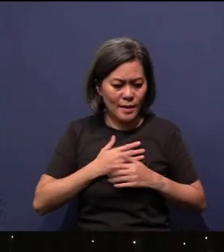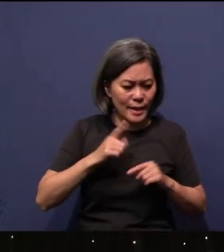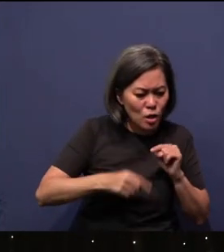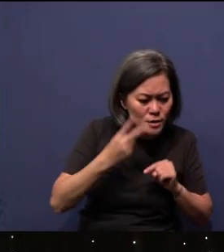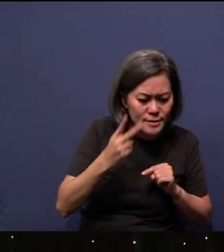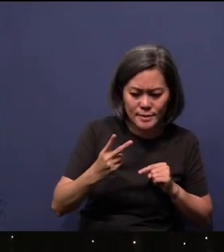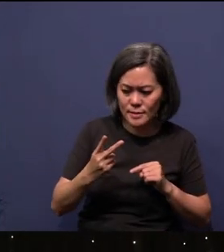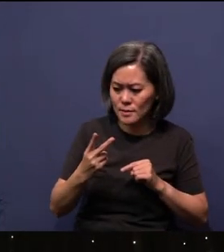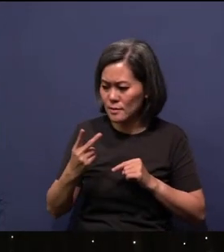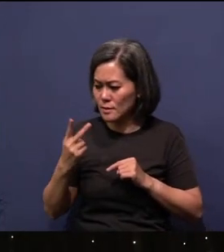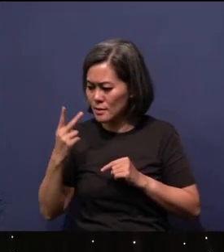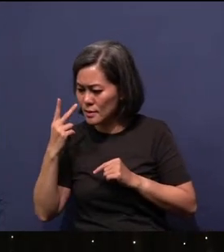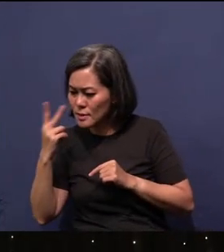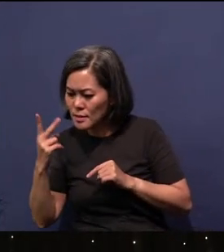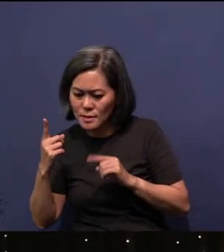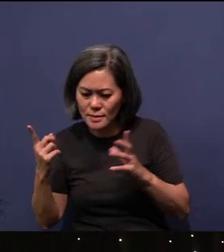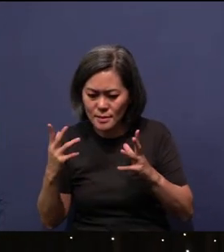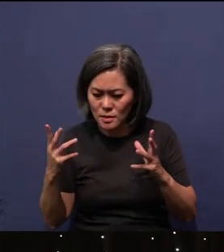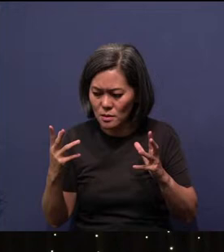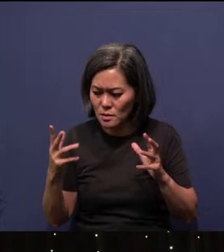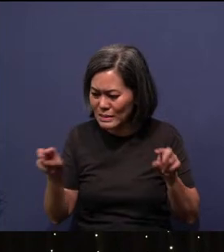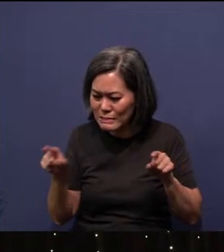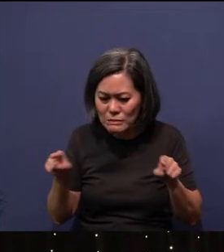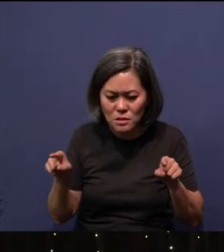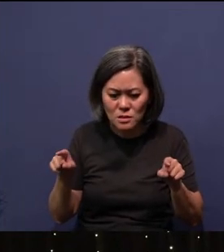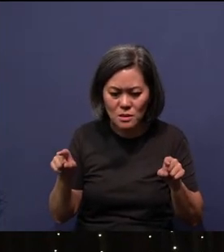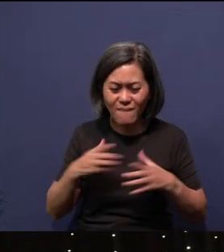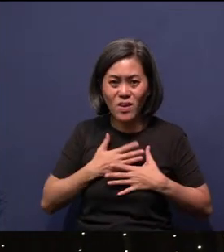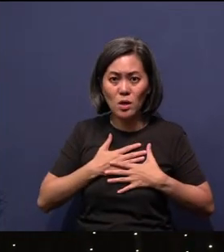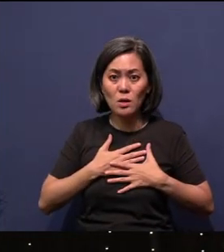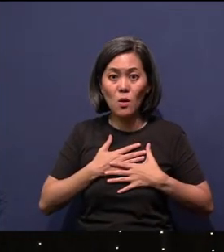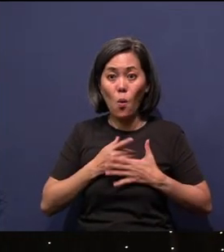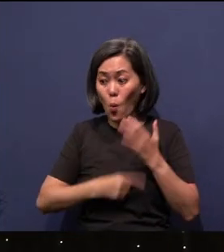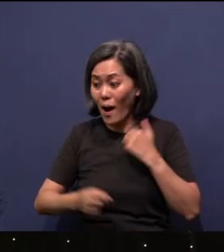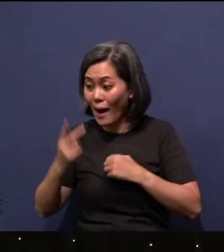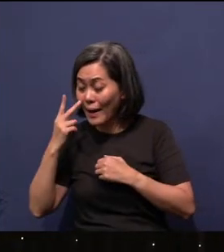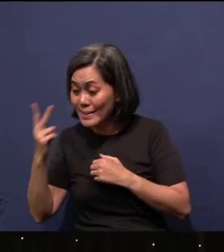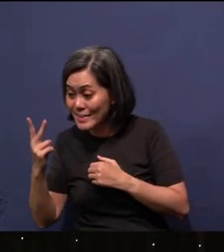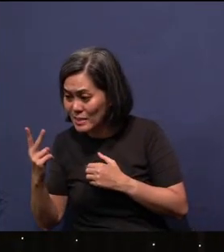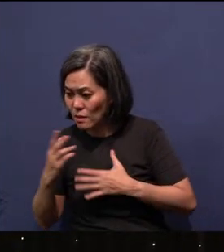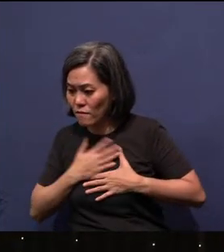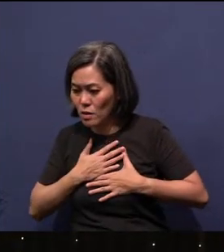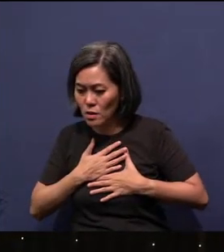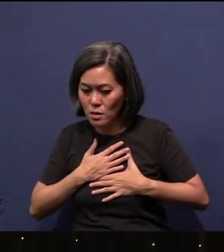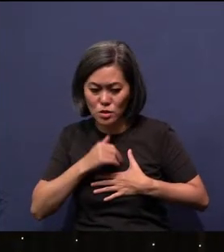What I can see can be quite frightening. What I don't see sometimes is worse. What